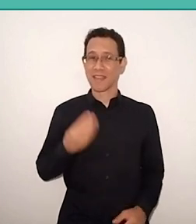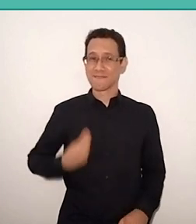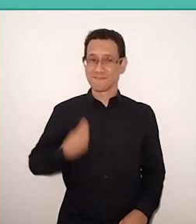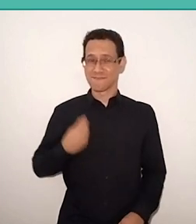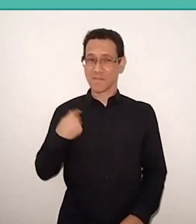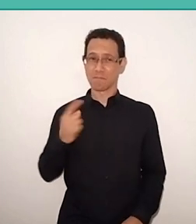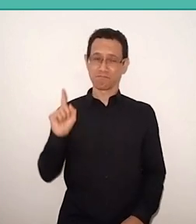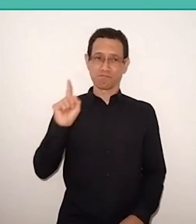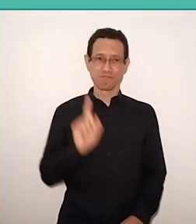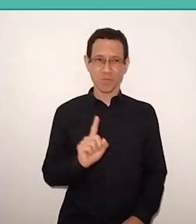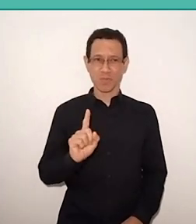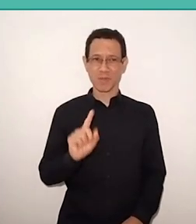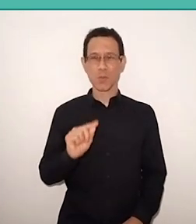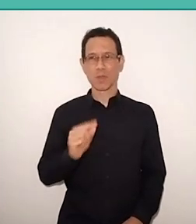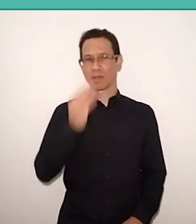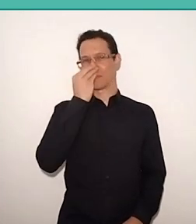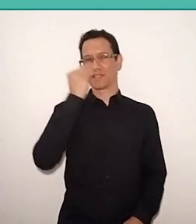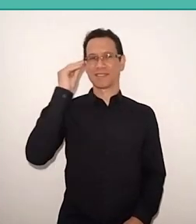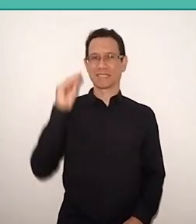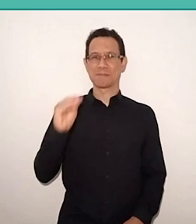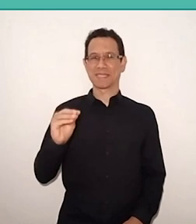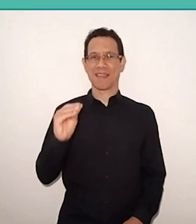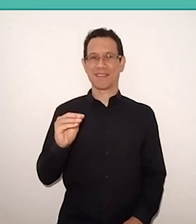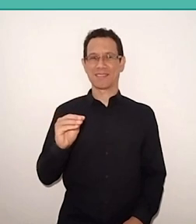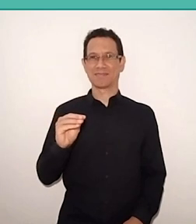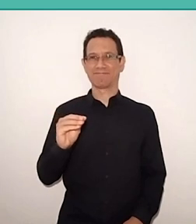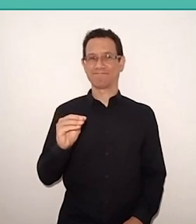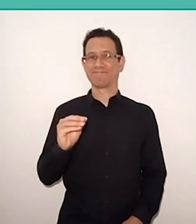to discriminate, use your presence in the world